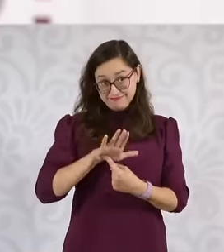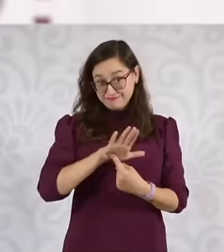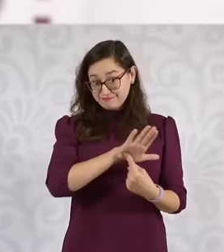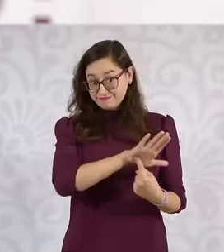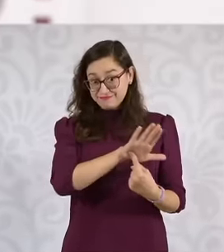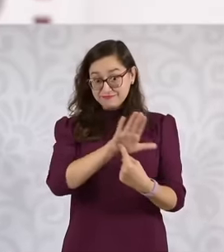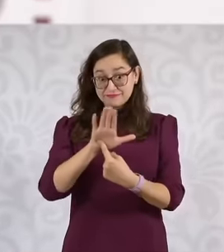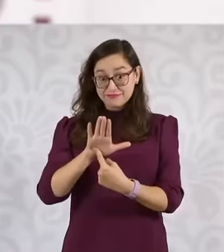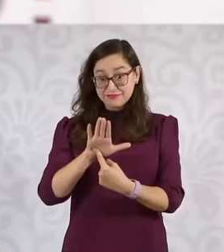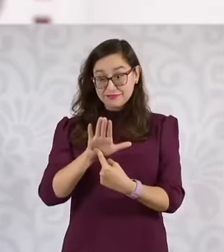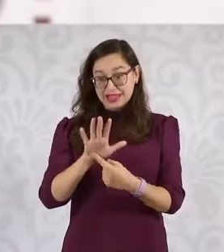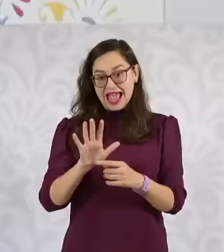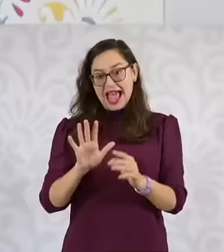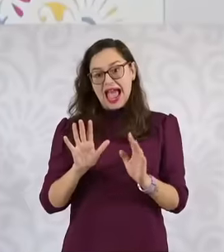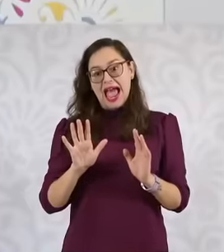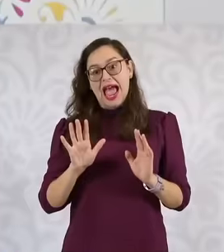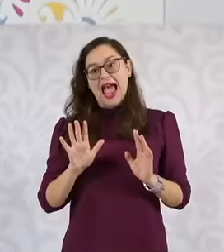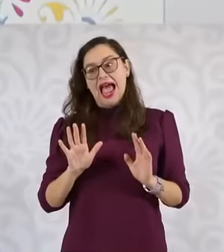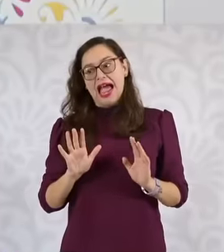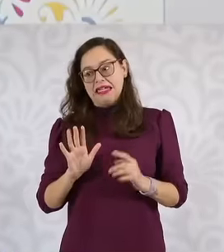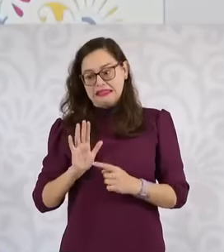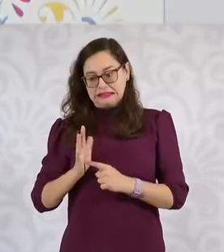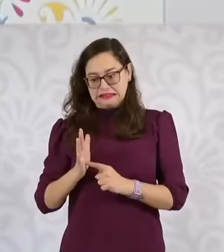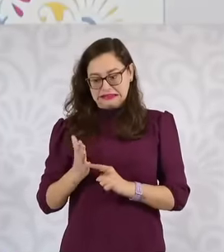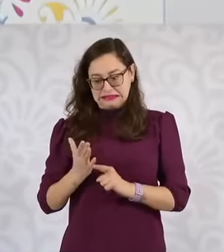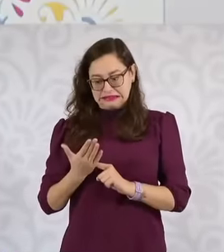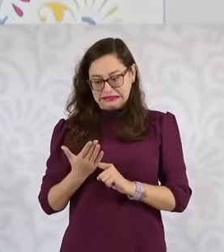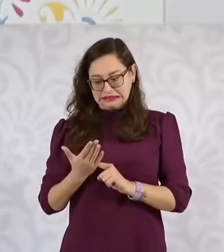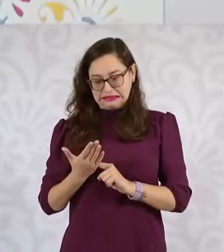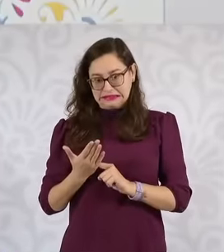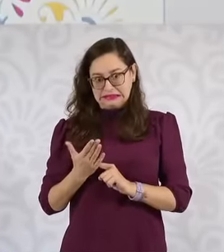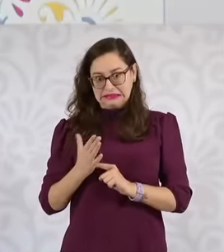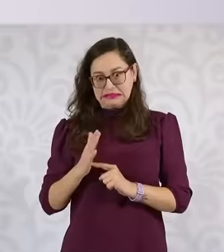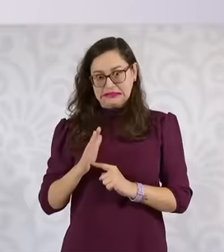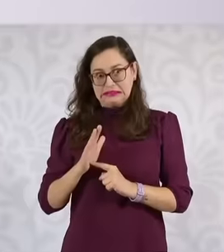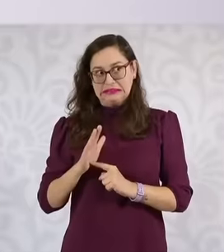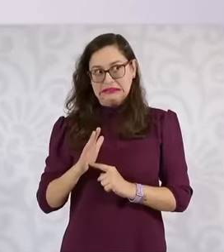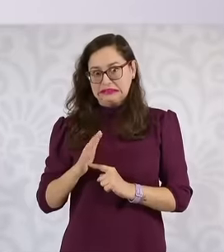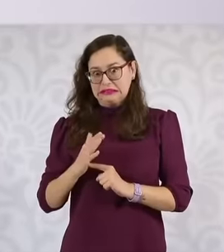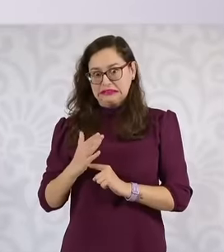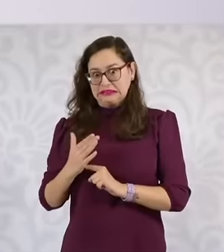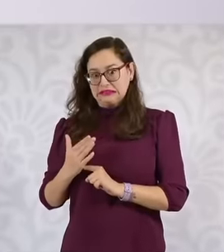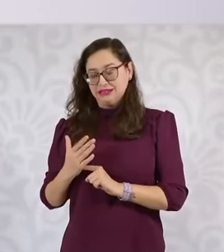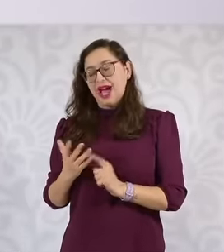if they have a record, it is difficult to boast of. It's going to be difficult for the people to elect them,